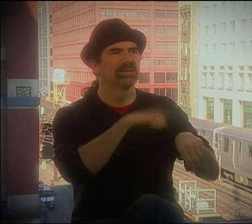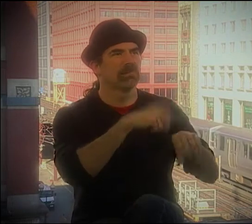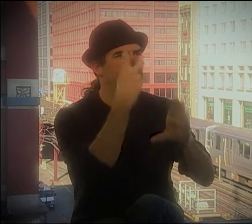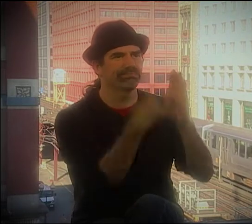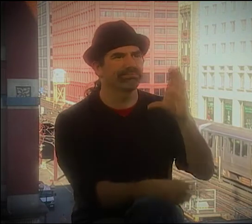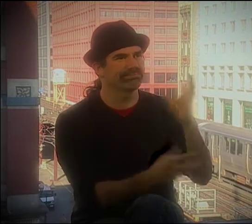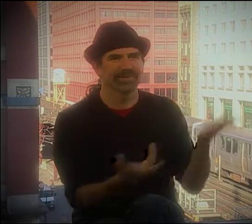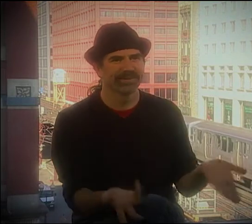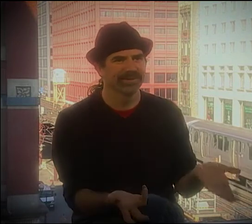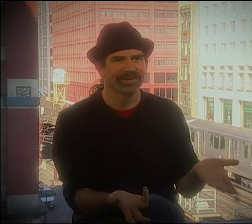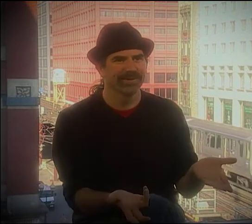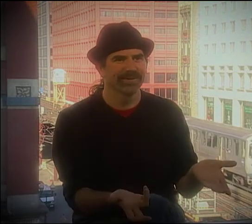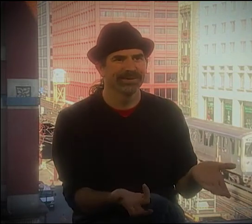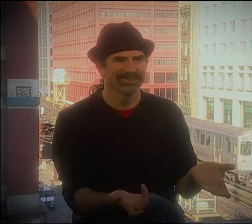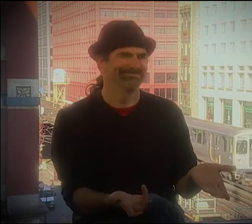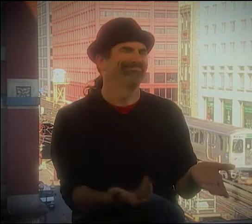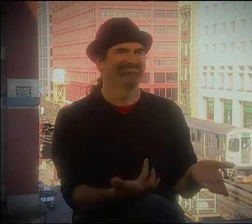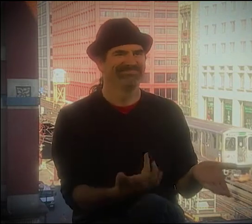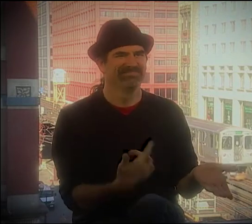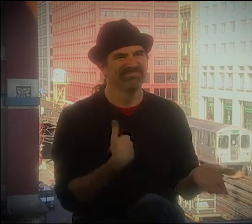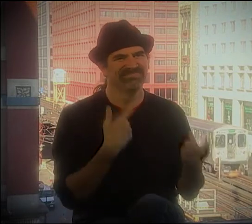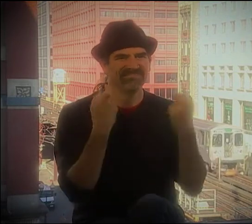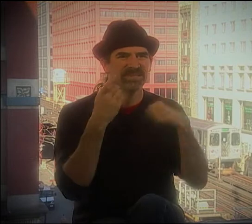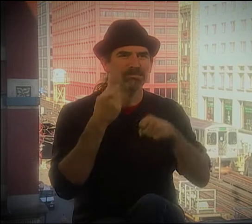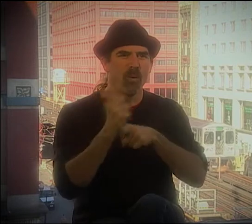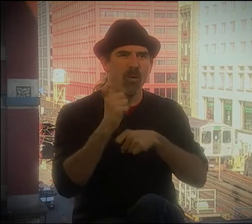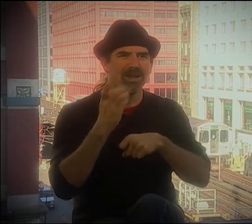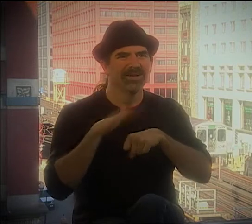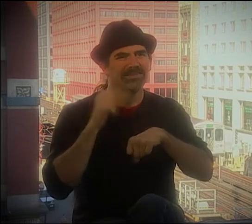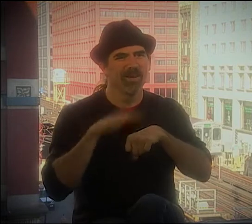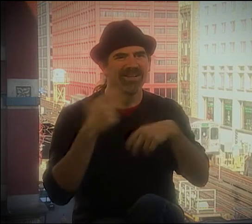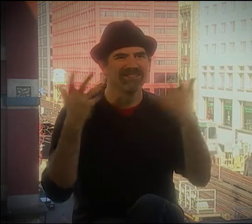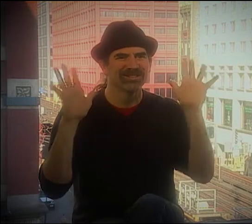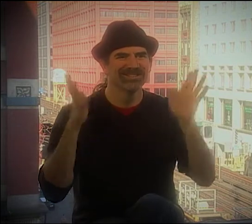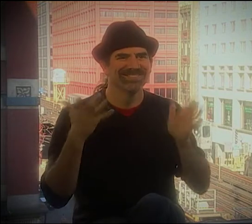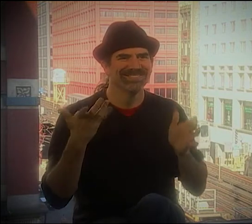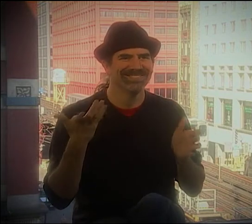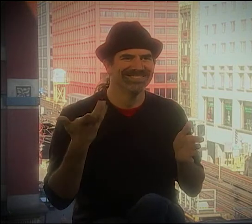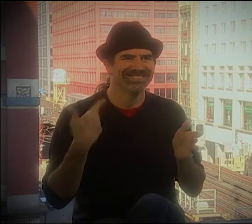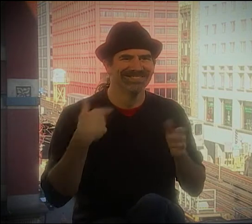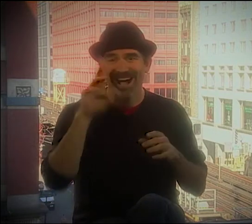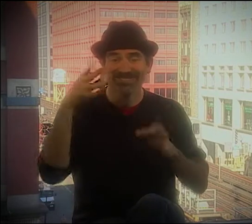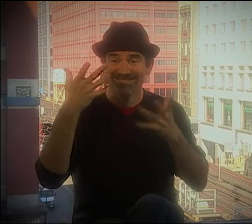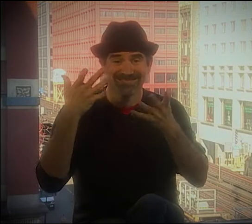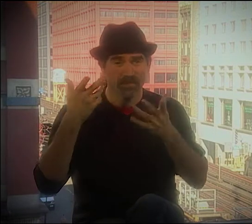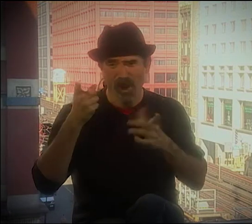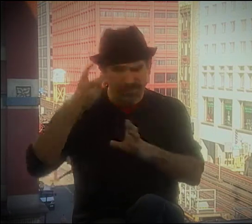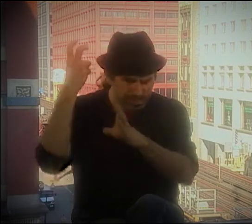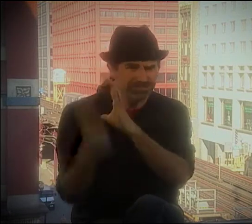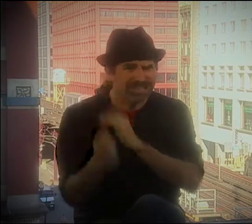YOU KNOW, COMPARED TO WHAT IS HAPPENING NOW, IT'S JUST-- IT'S DIFFERENT. I MEAN, PEOPLE AREN'T AS INVOLVED AS THEY WERE. I MEAN...